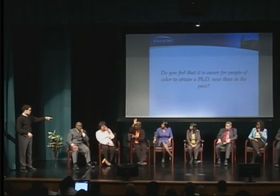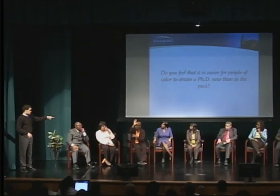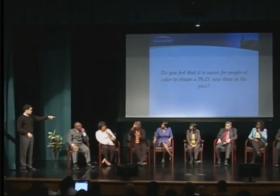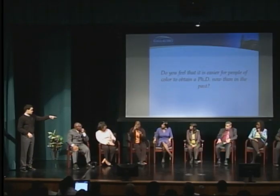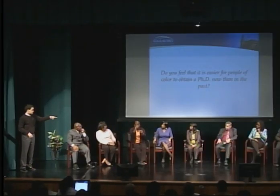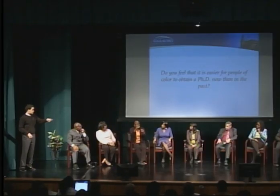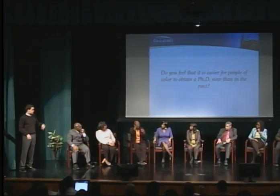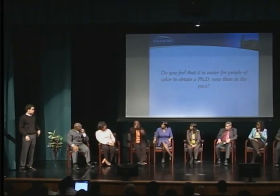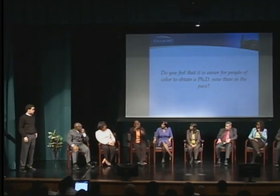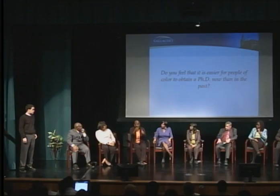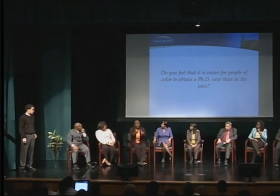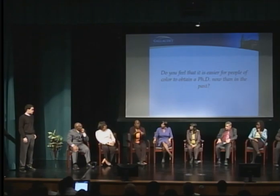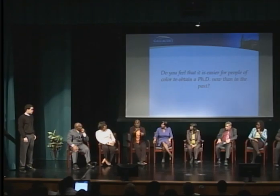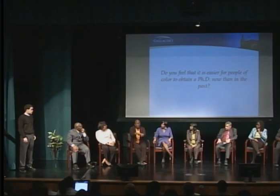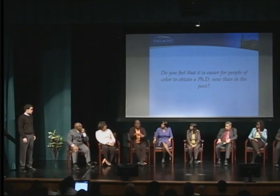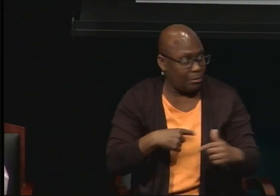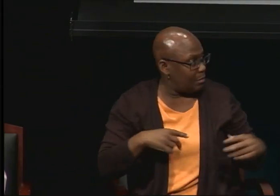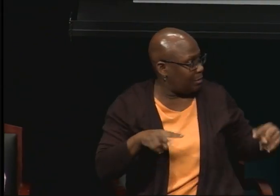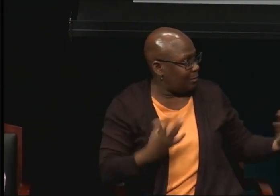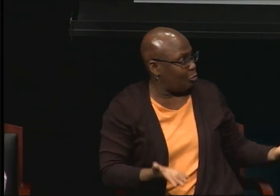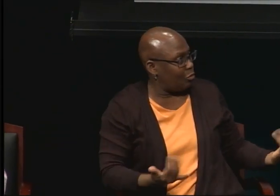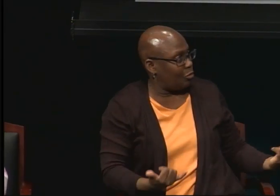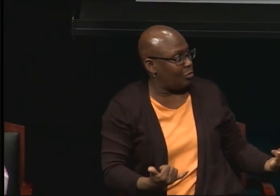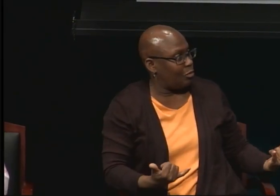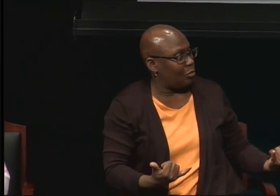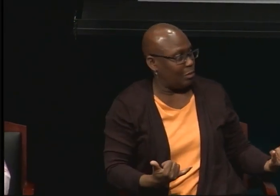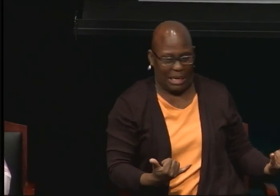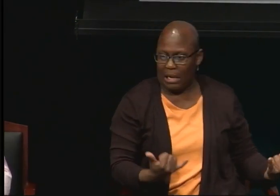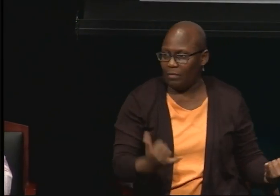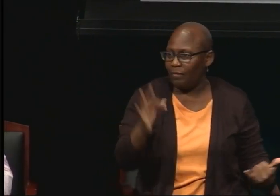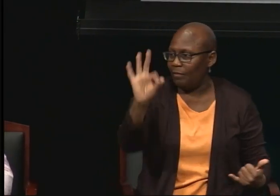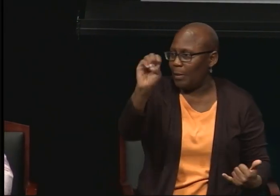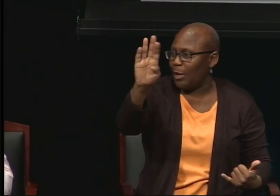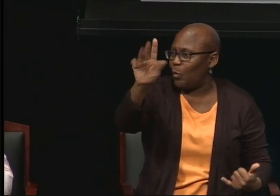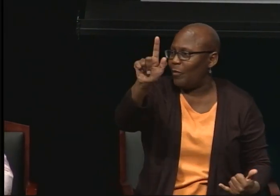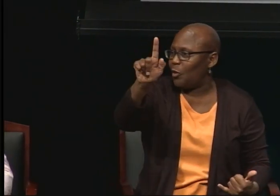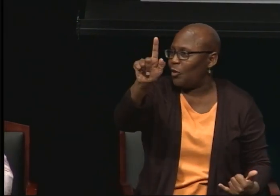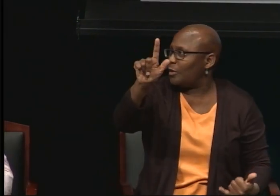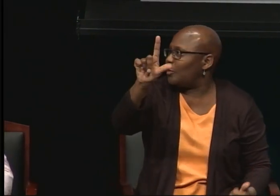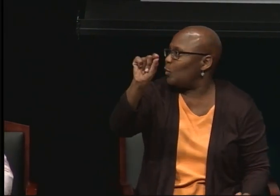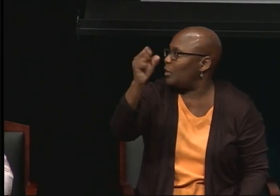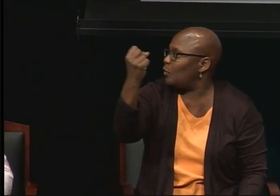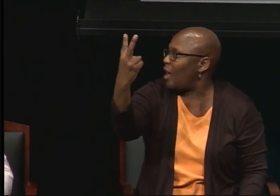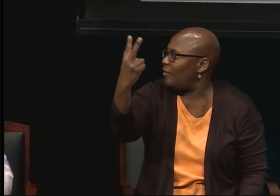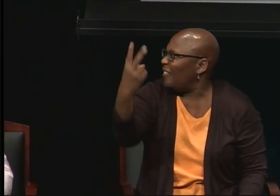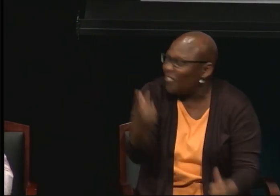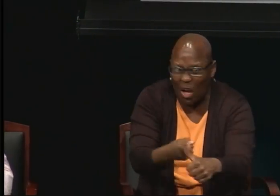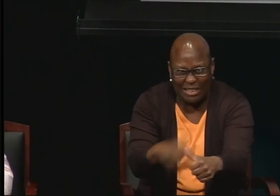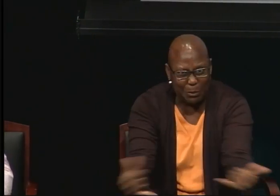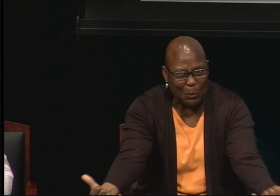This is the very first time we've ever been together. We've got a long, long way to go. We're babies.